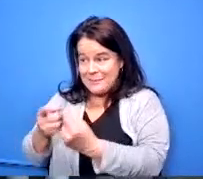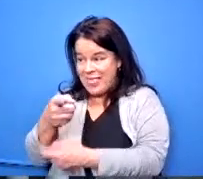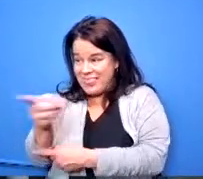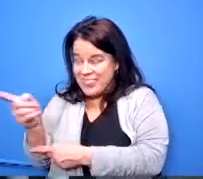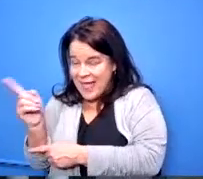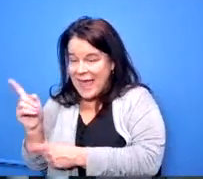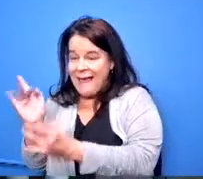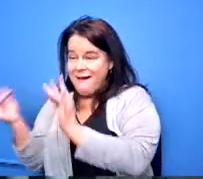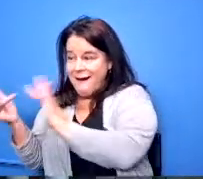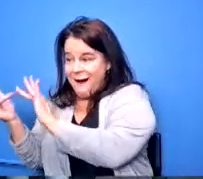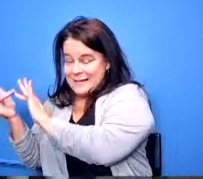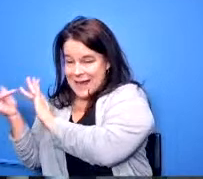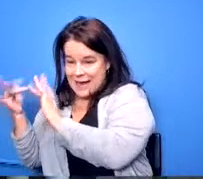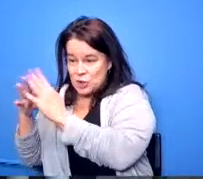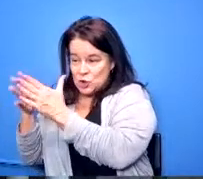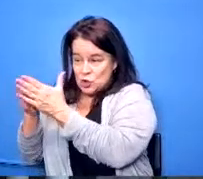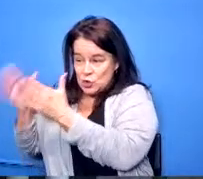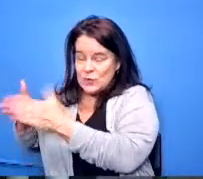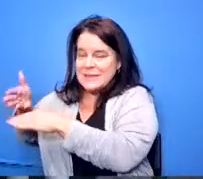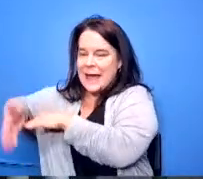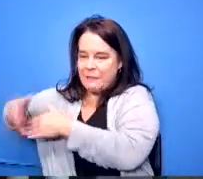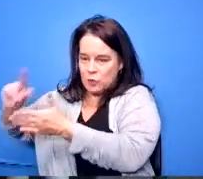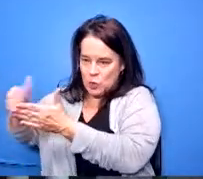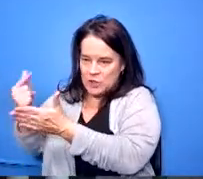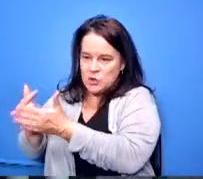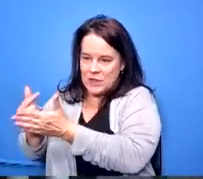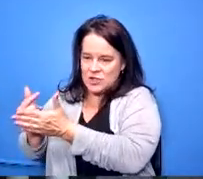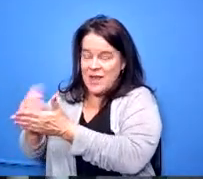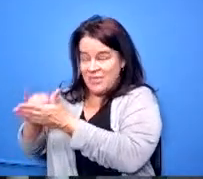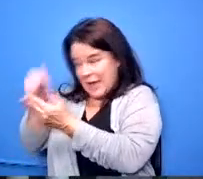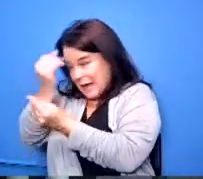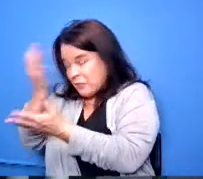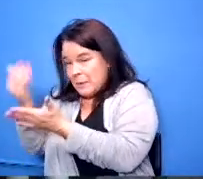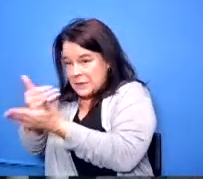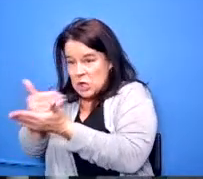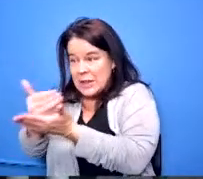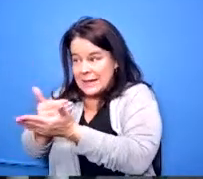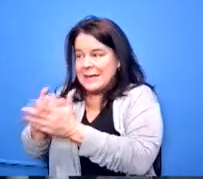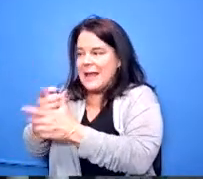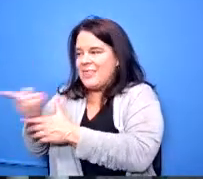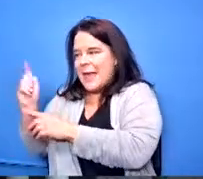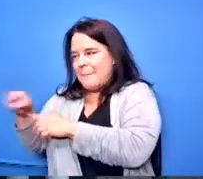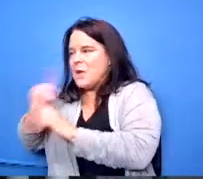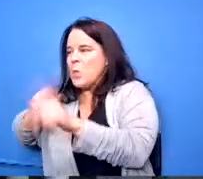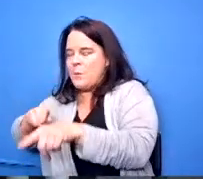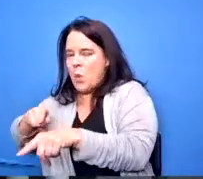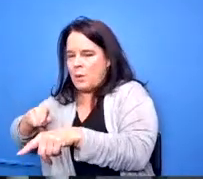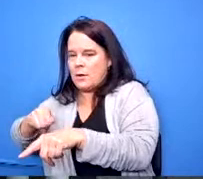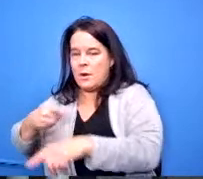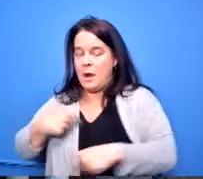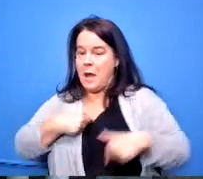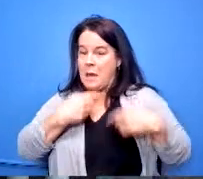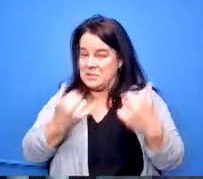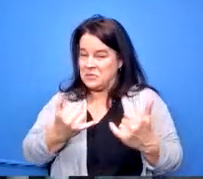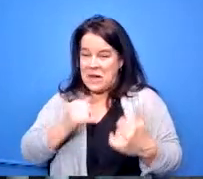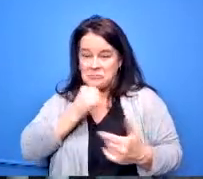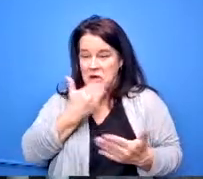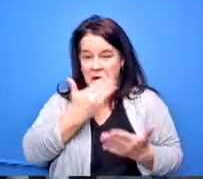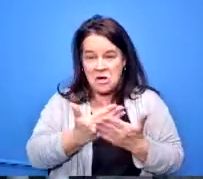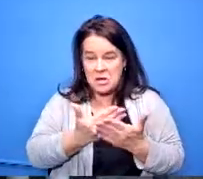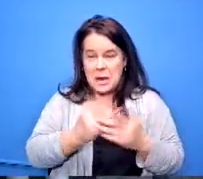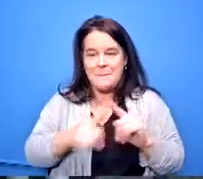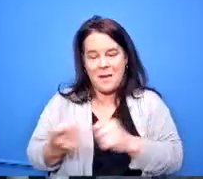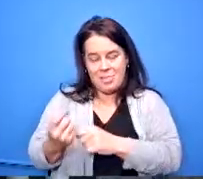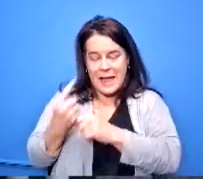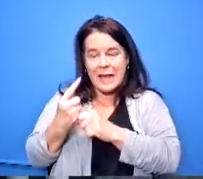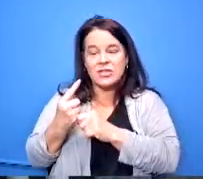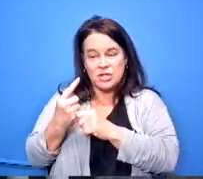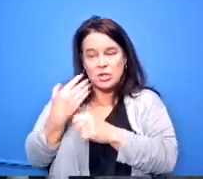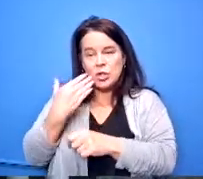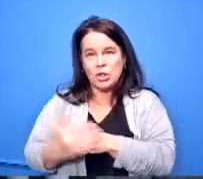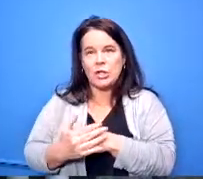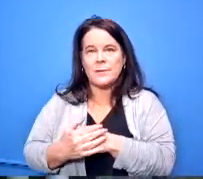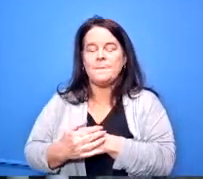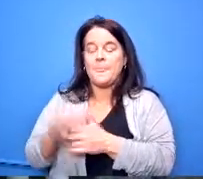state and we've not done a good job of that until last year so this year's data is much better than